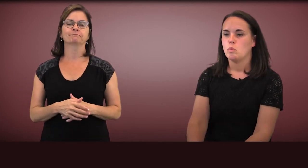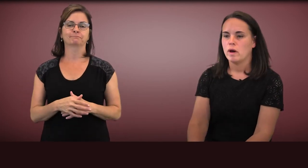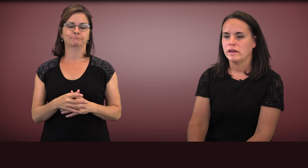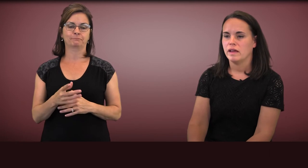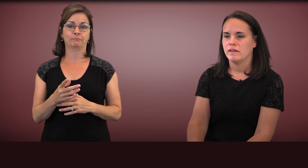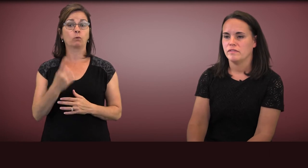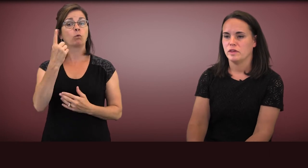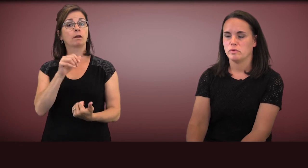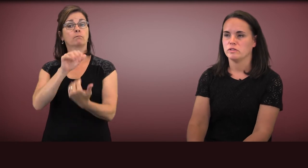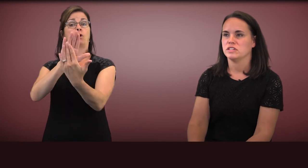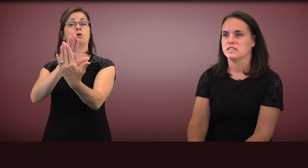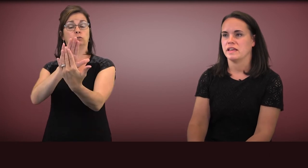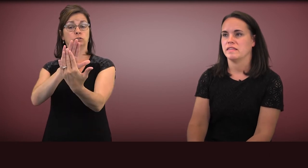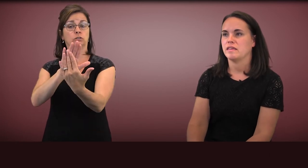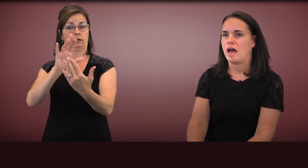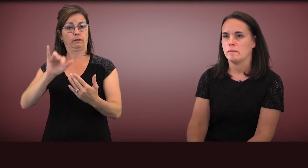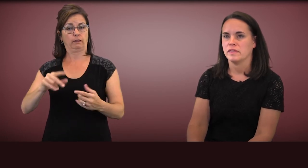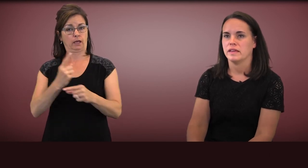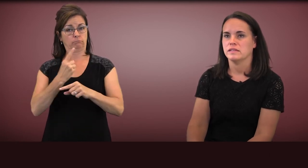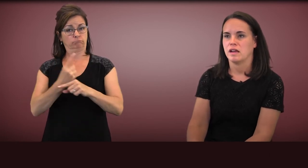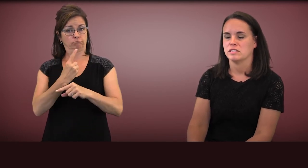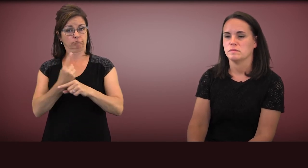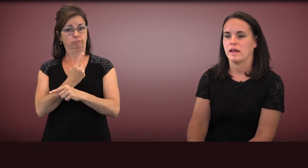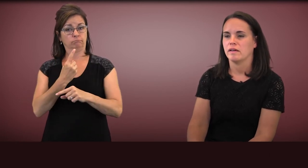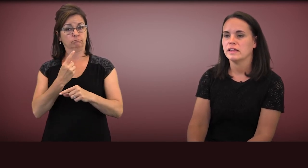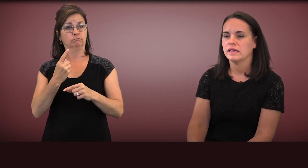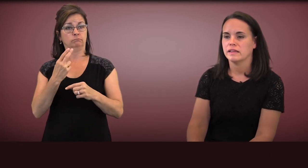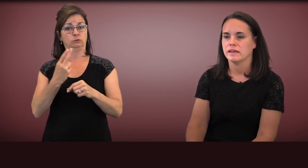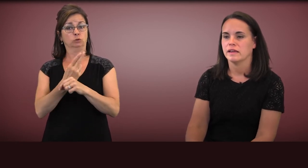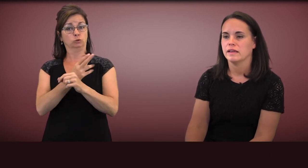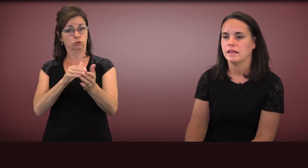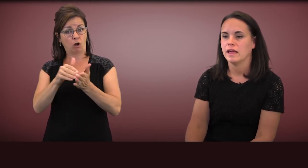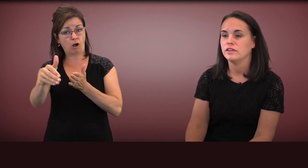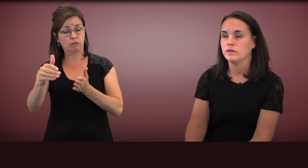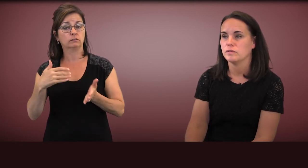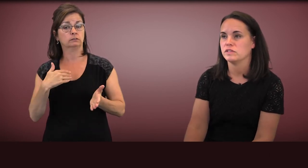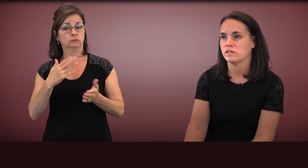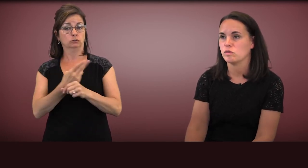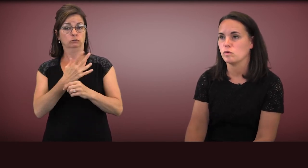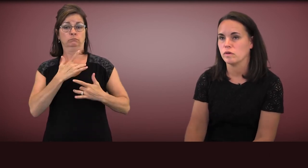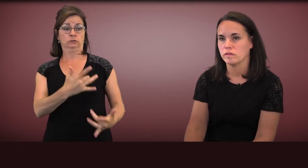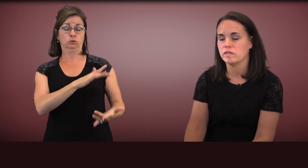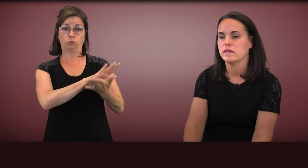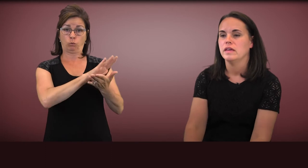One of the approaches, that's commonly talked about in and used in schools